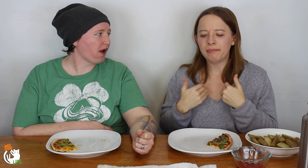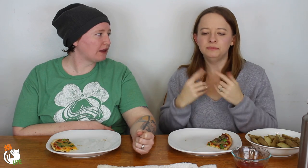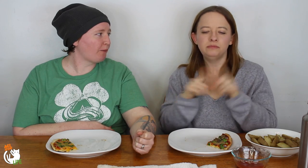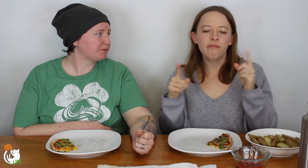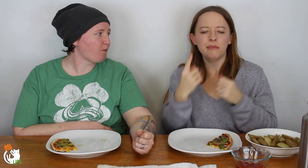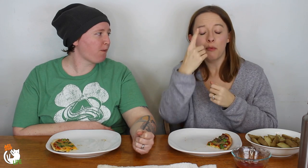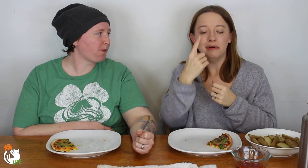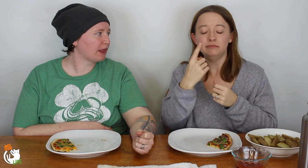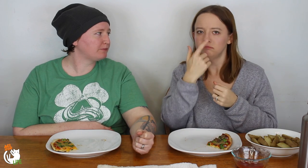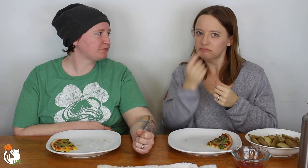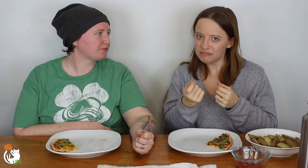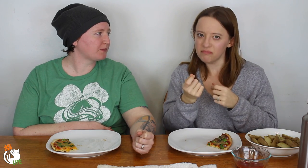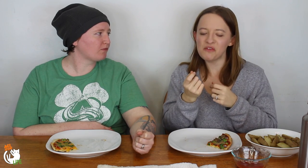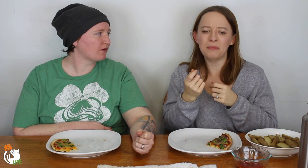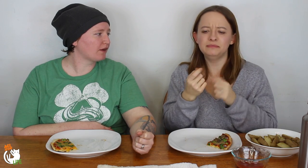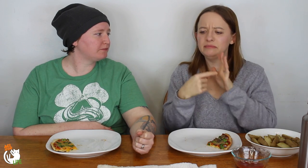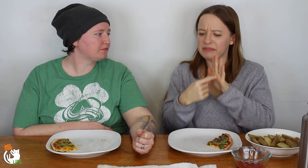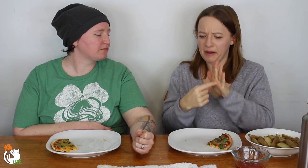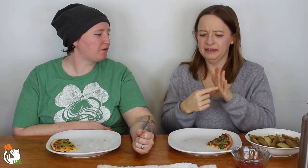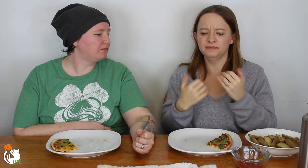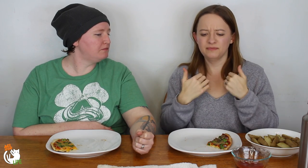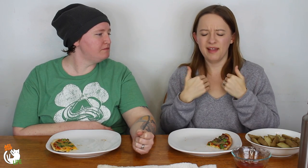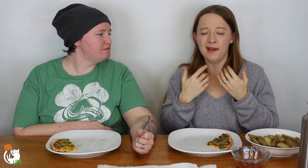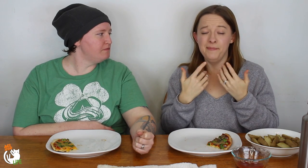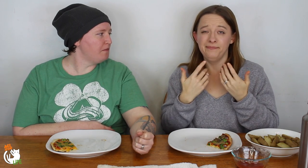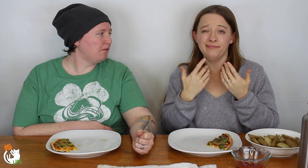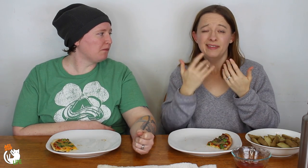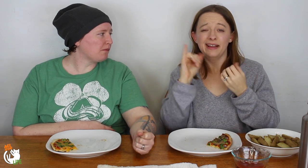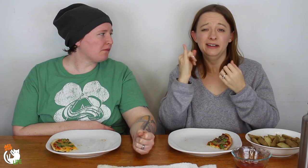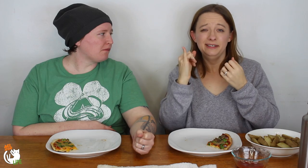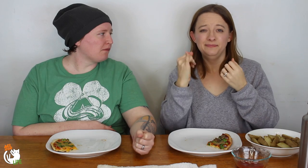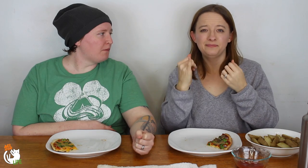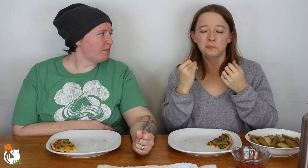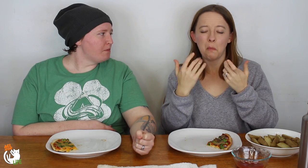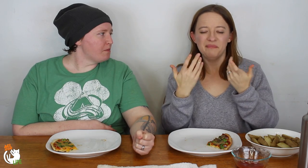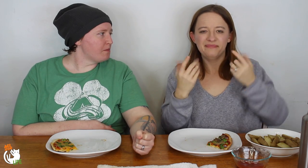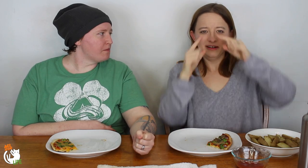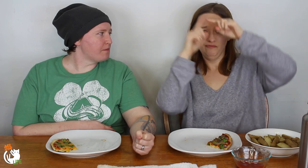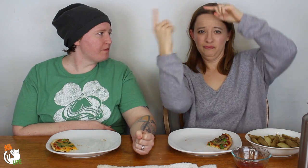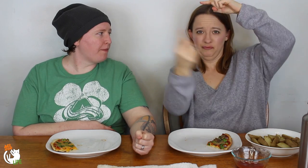Then also they had like one really interesting exhibit... umm it was like...